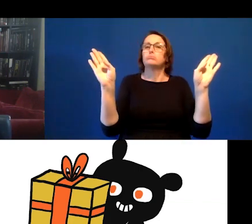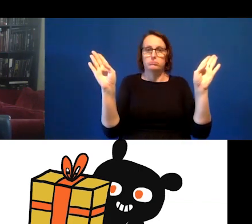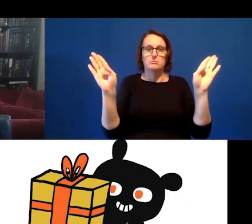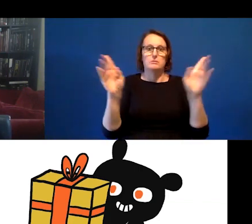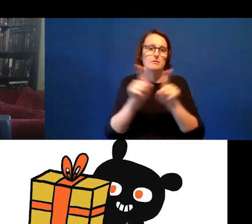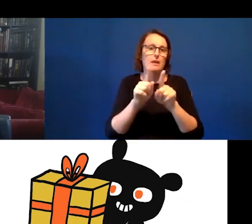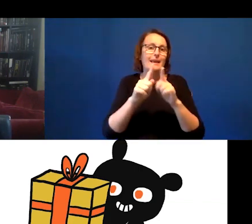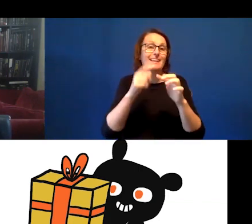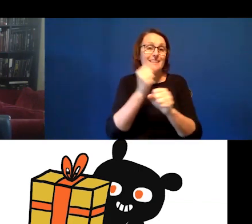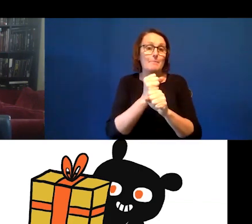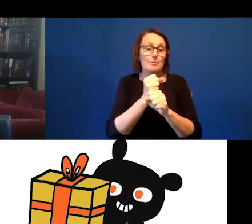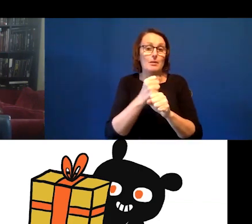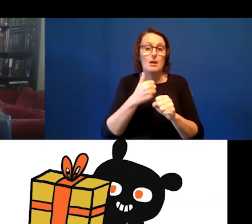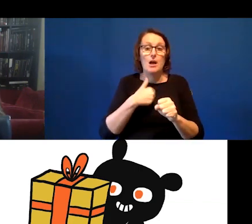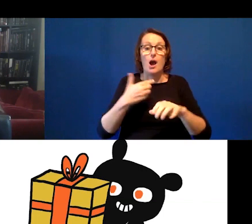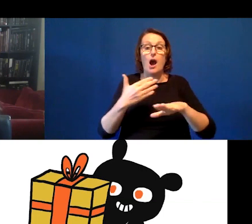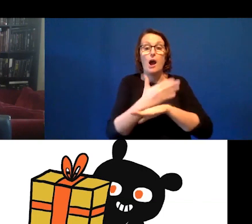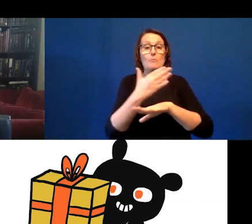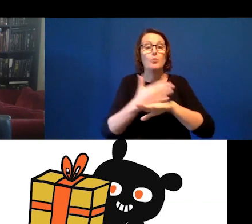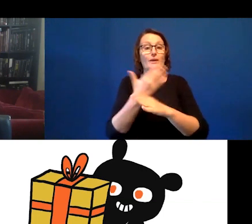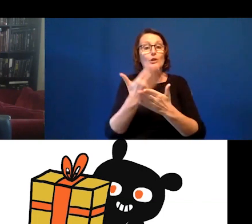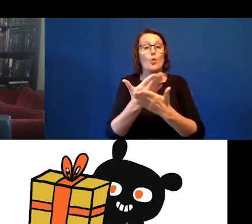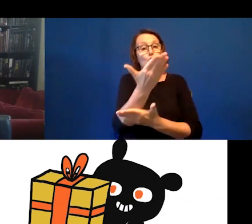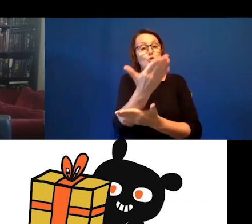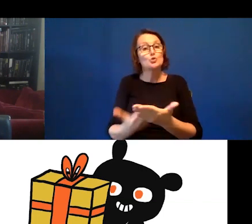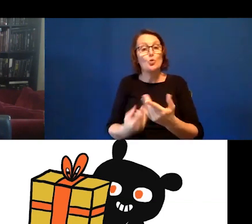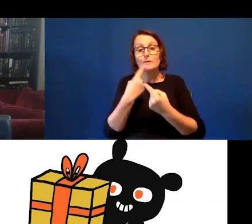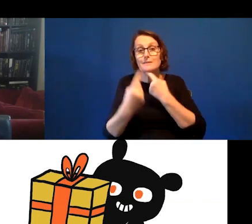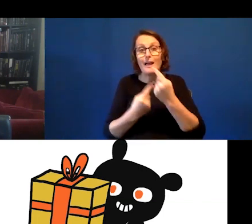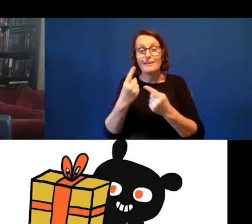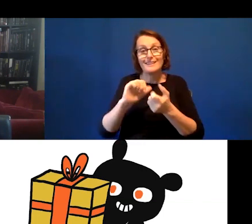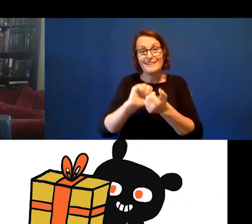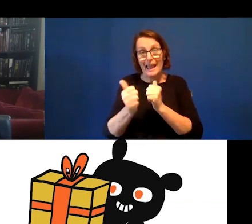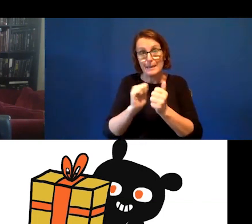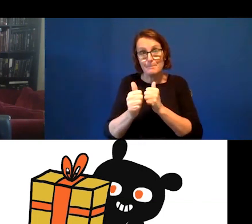working on an improvise al story telling game I made as a card game,